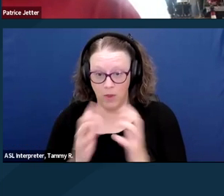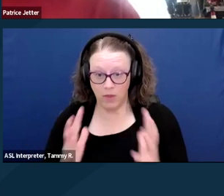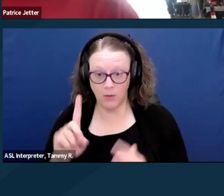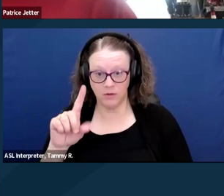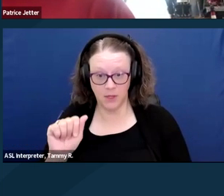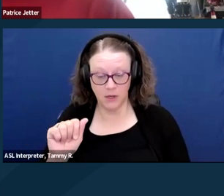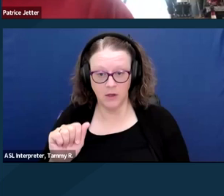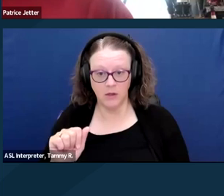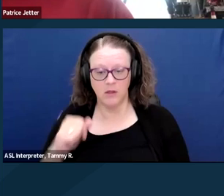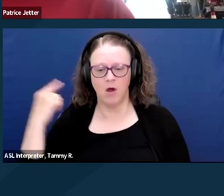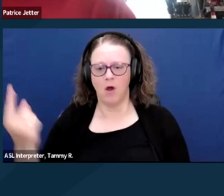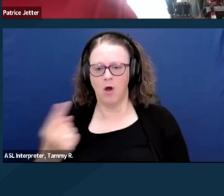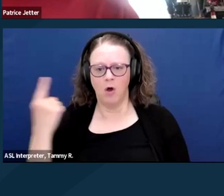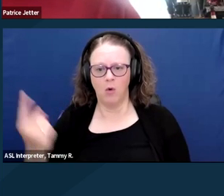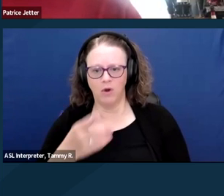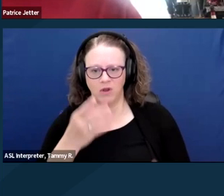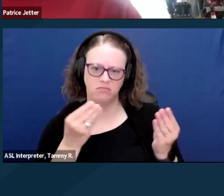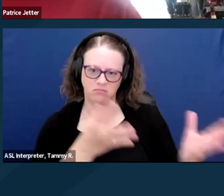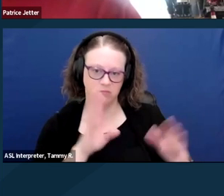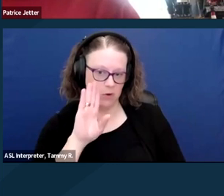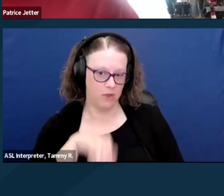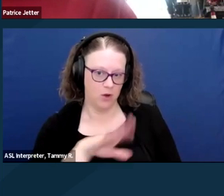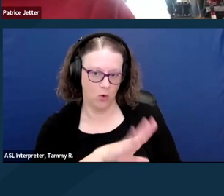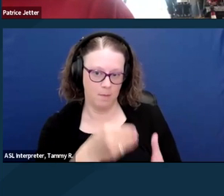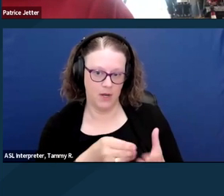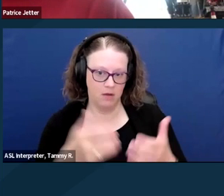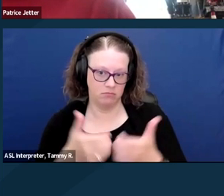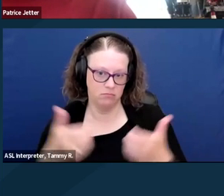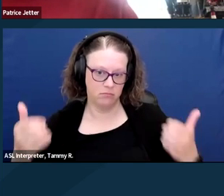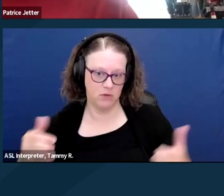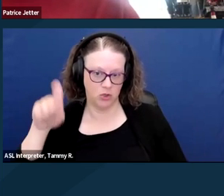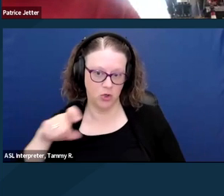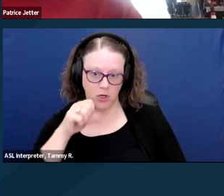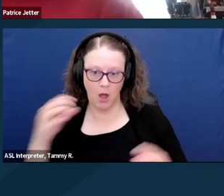are always being told to keep their money separate and not in a joint account.